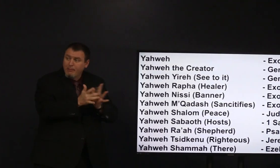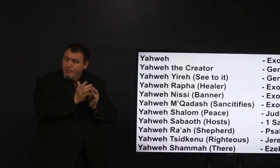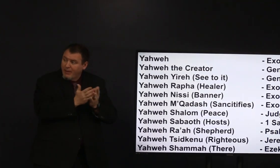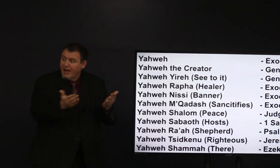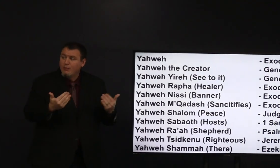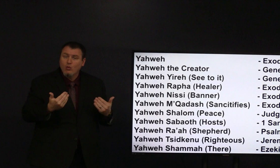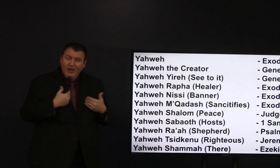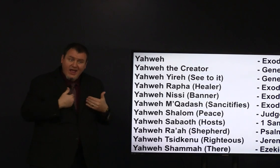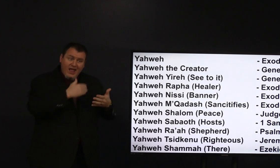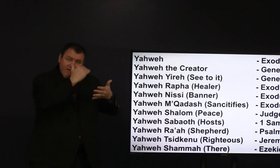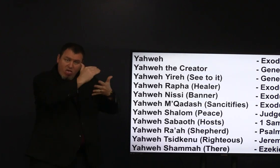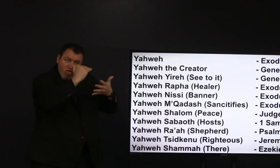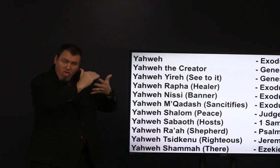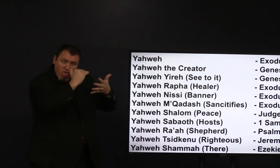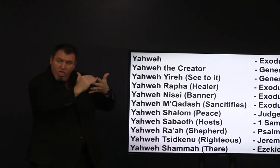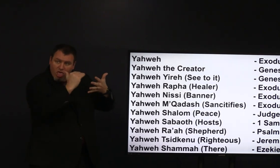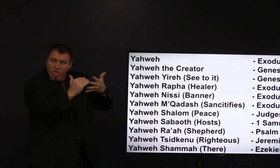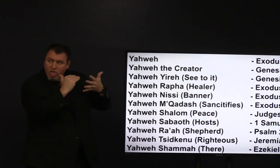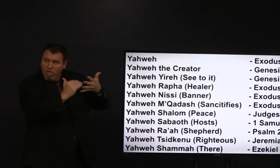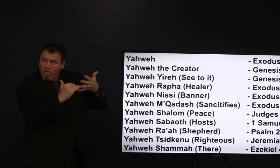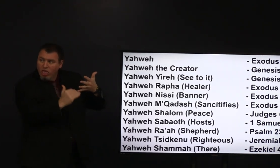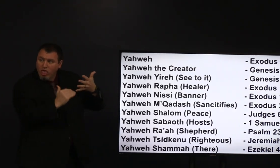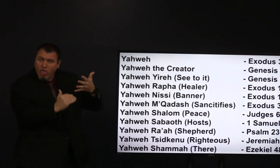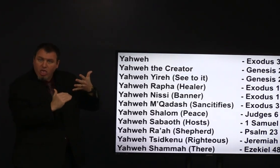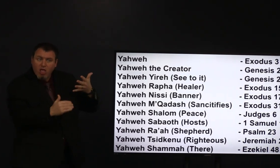so we see throughout the Bible we have different names